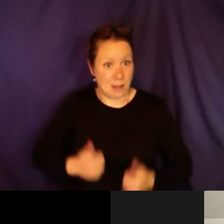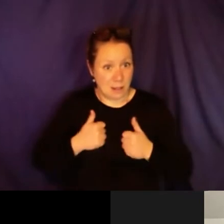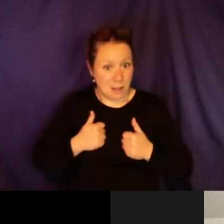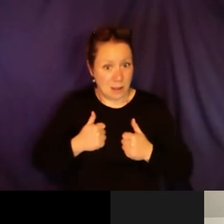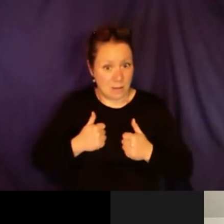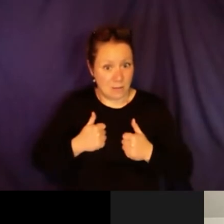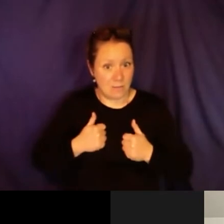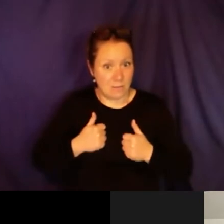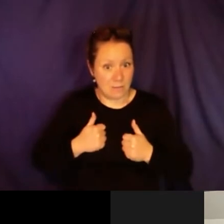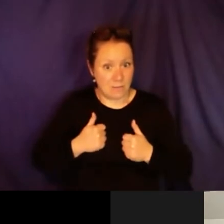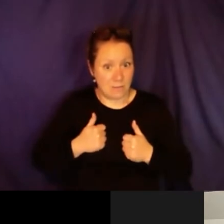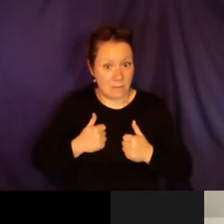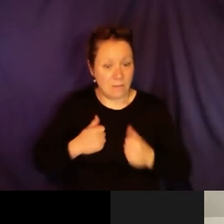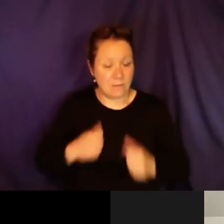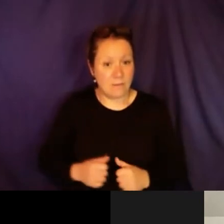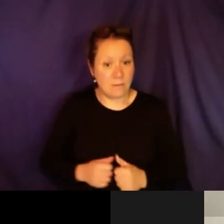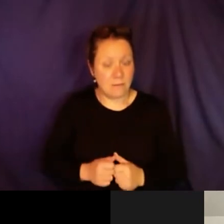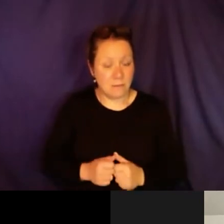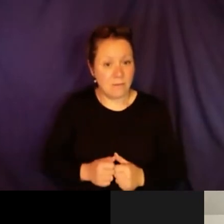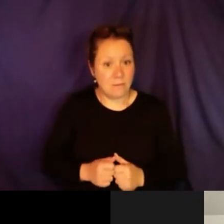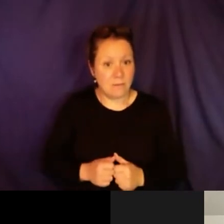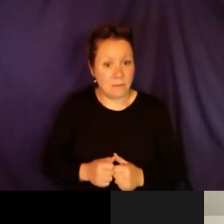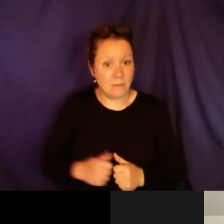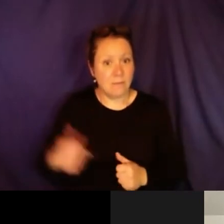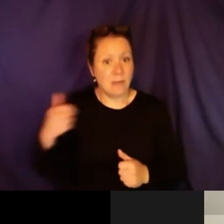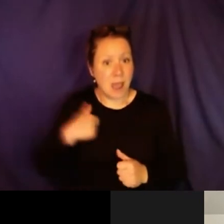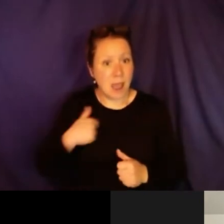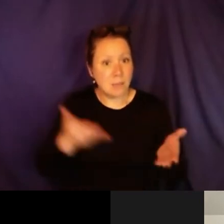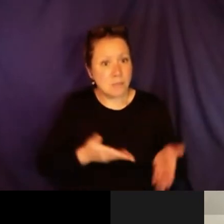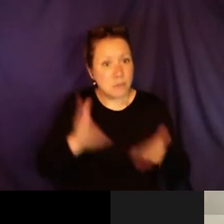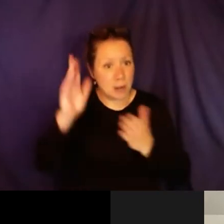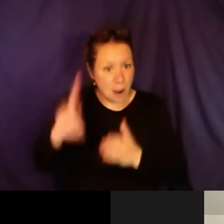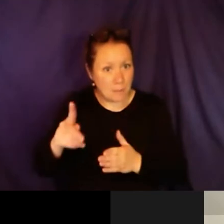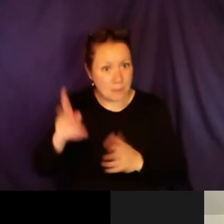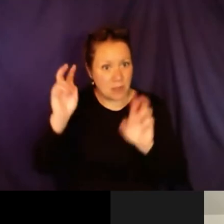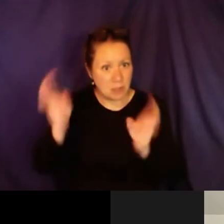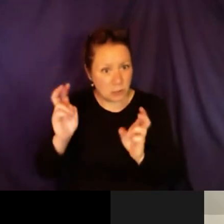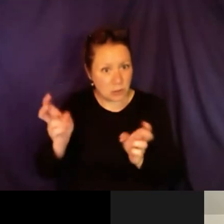transparent? For me, as you know, my life and what I continue